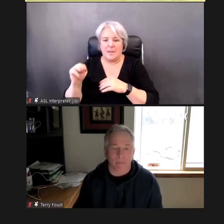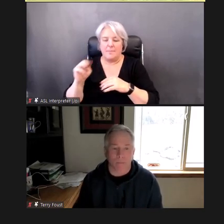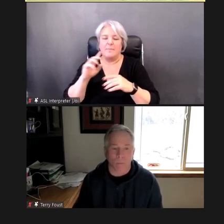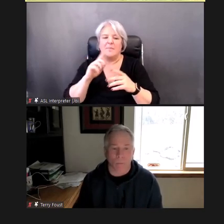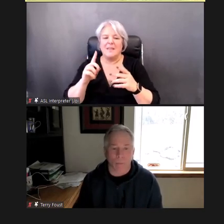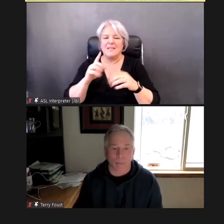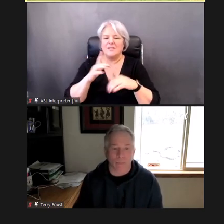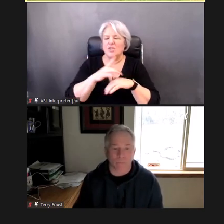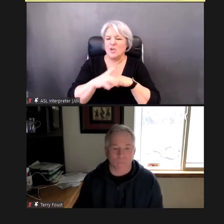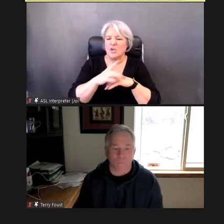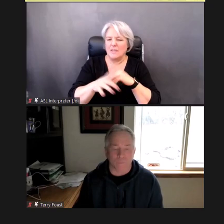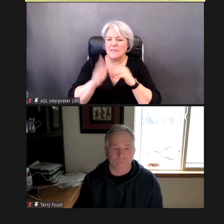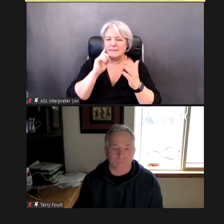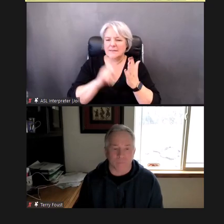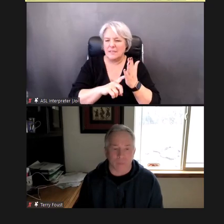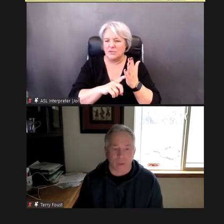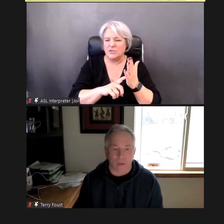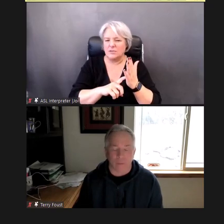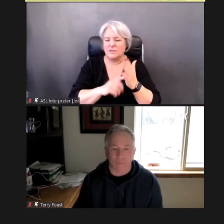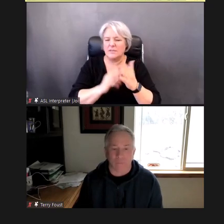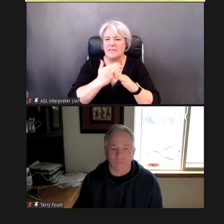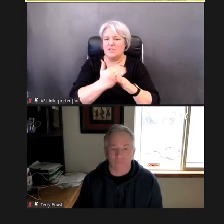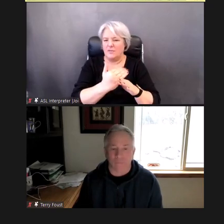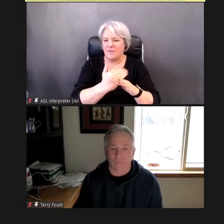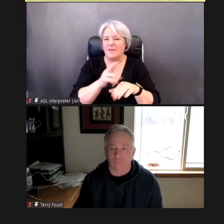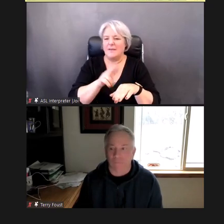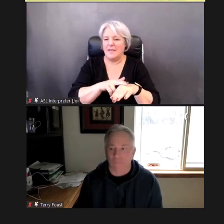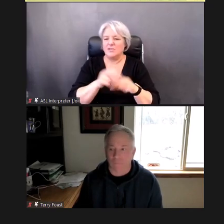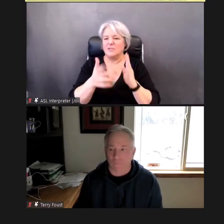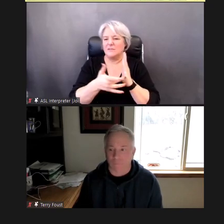intervention National Technical Resource Center, funded through a